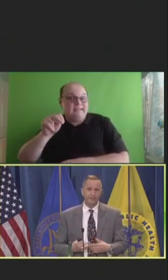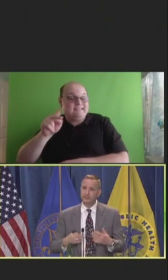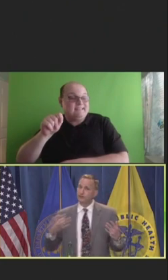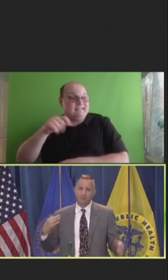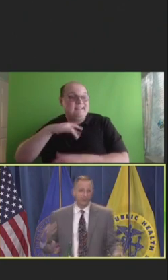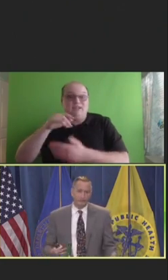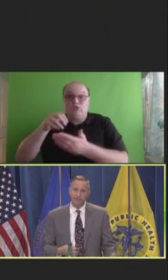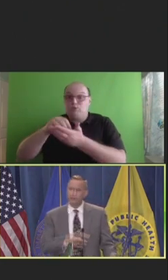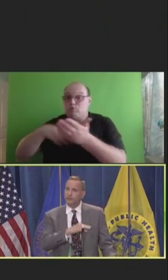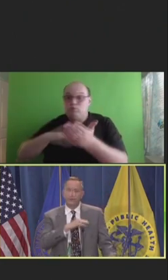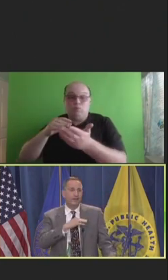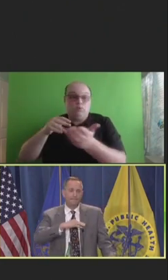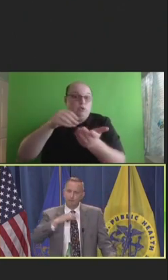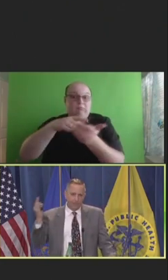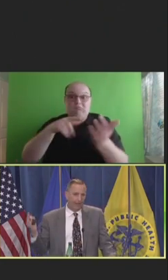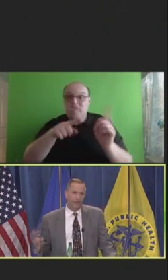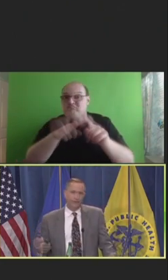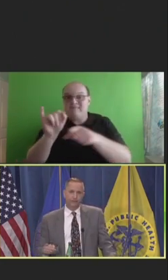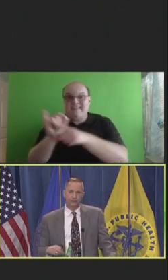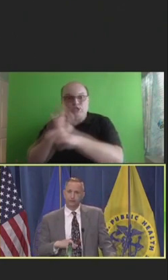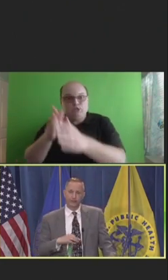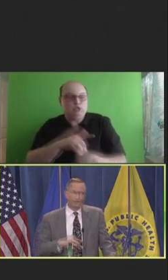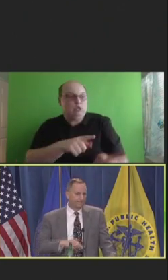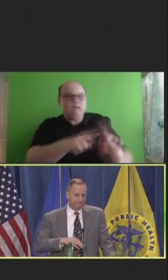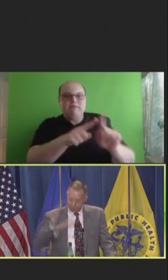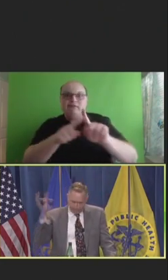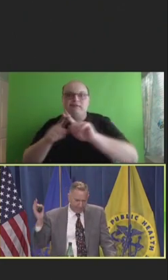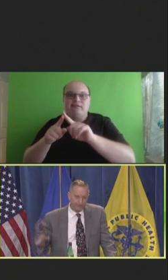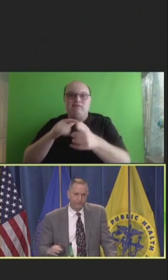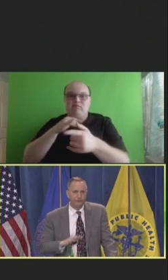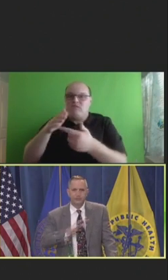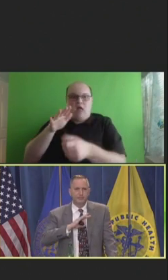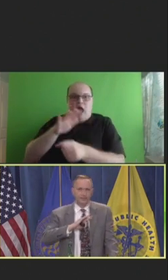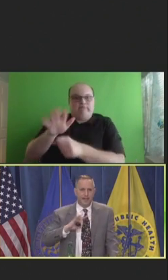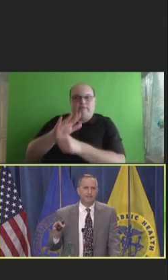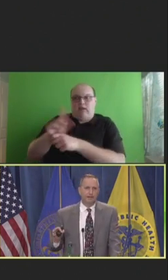students, nursing students, public health officials, public health students, name it.